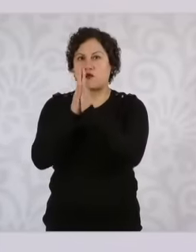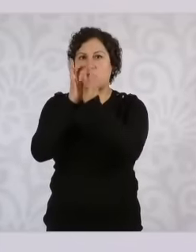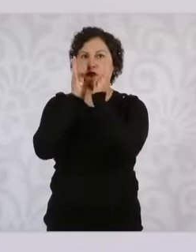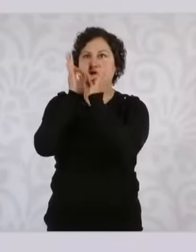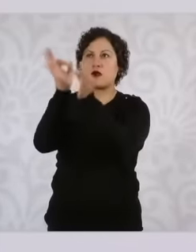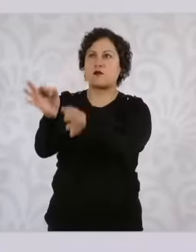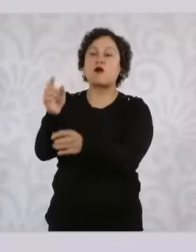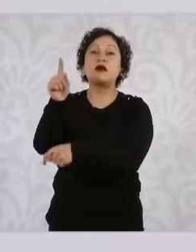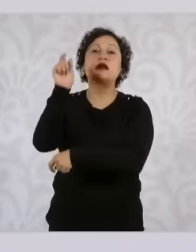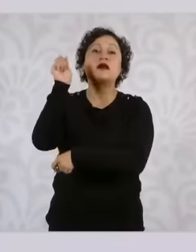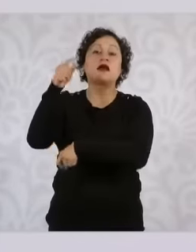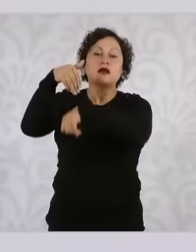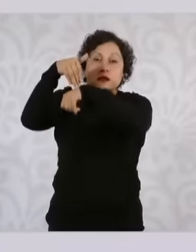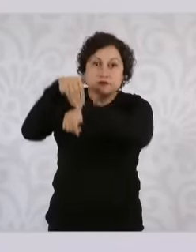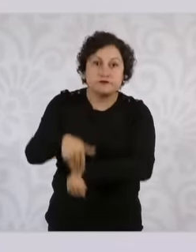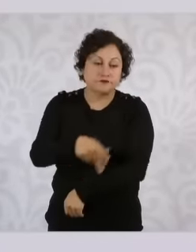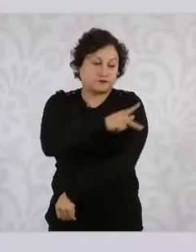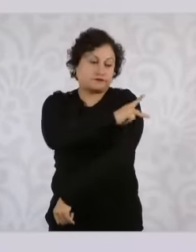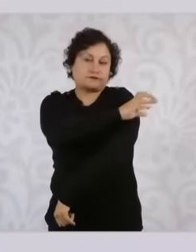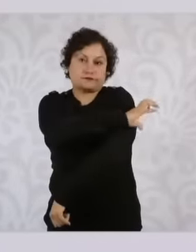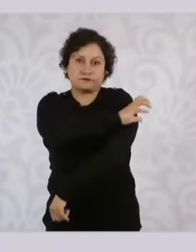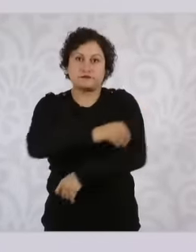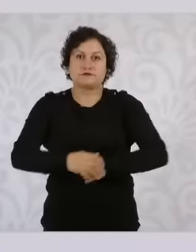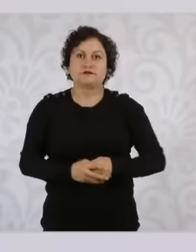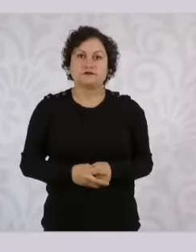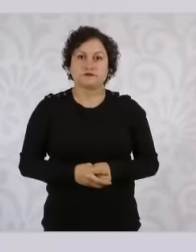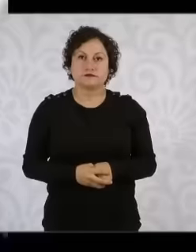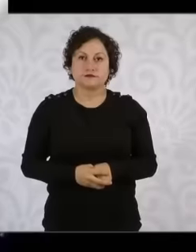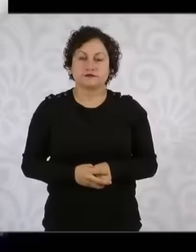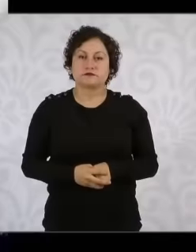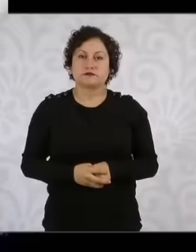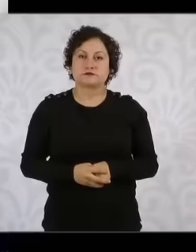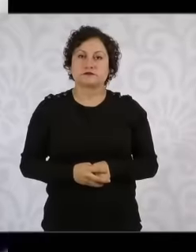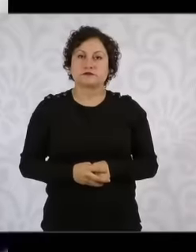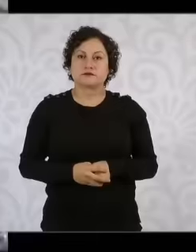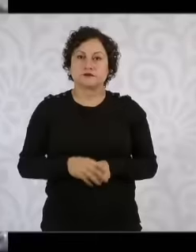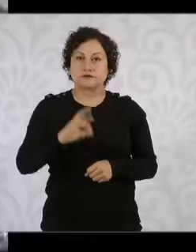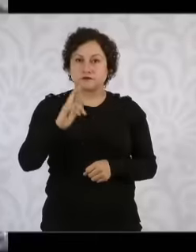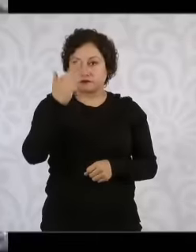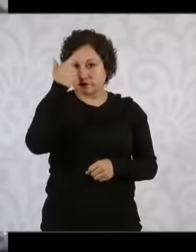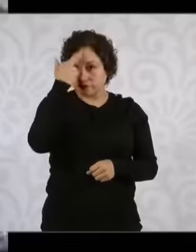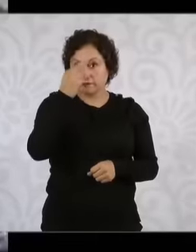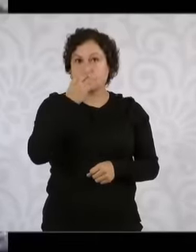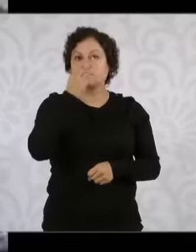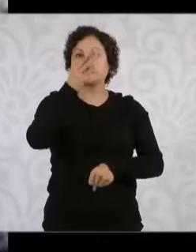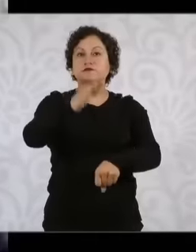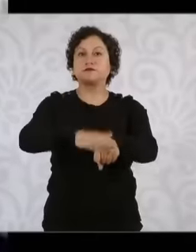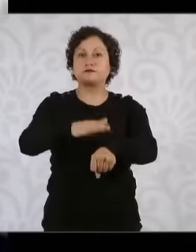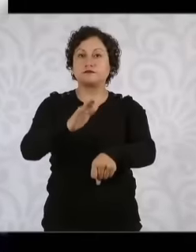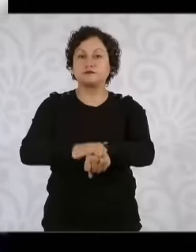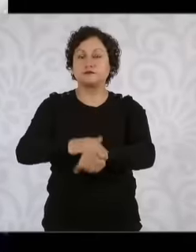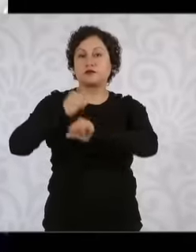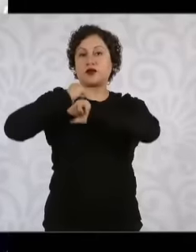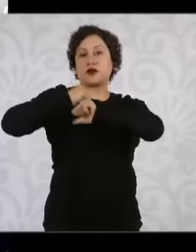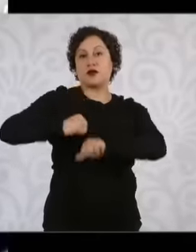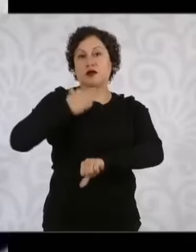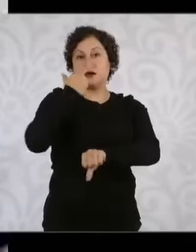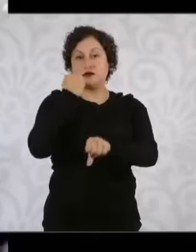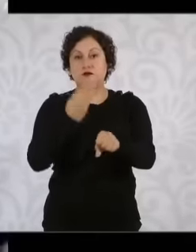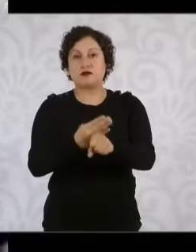the civil protection authorities and also remember that the one who gives all the information is